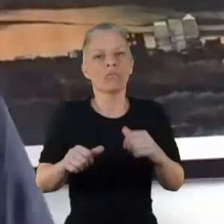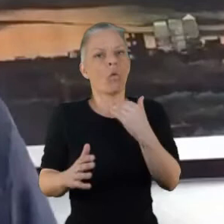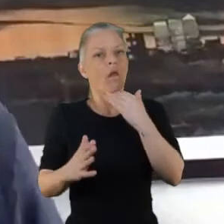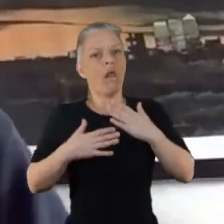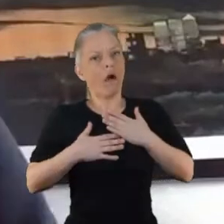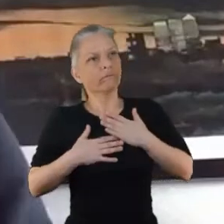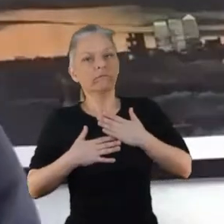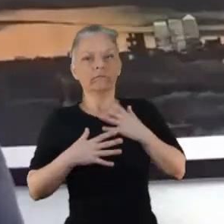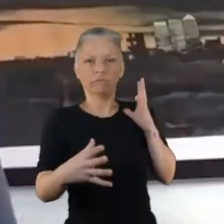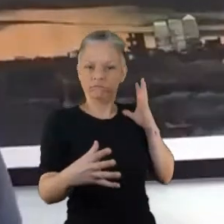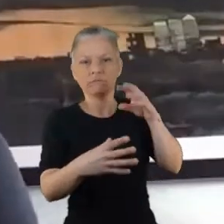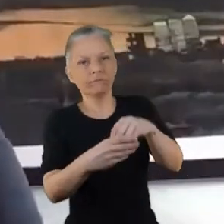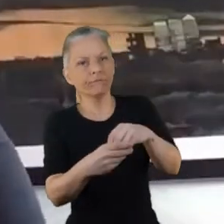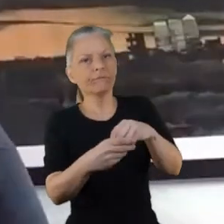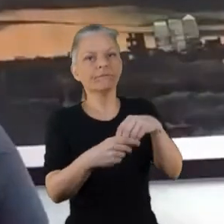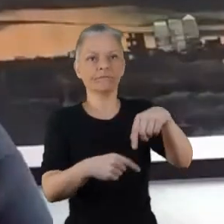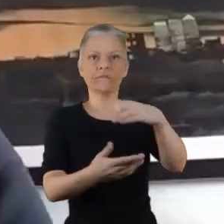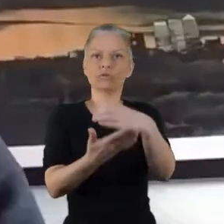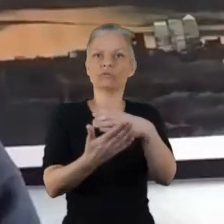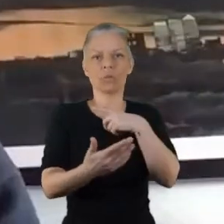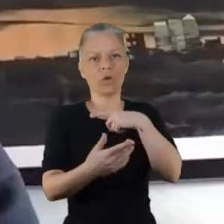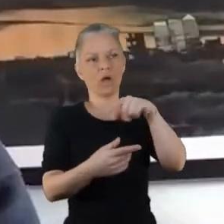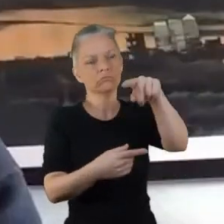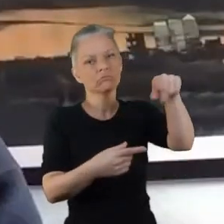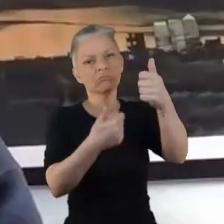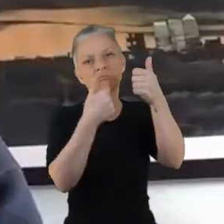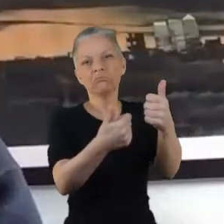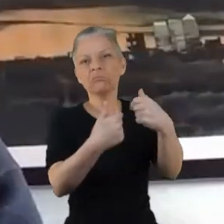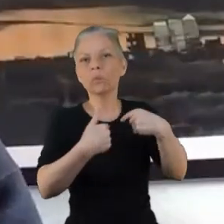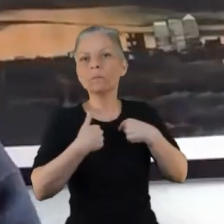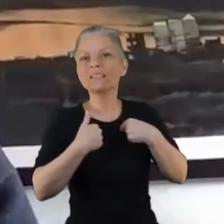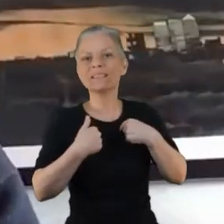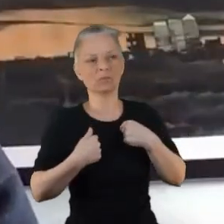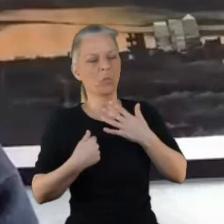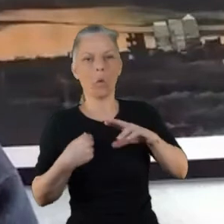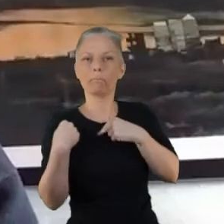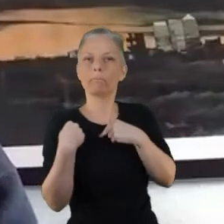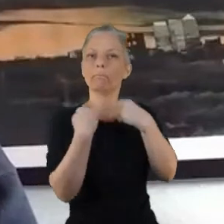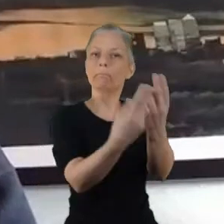people uh it's really important but all that comes under an umbrella that you seem to have